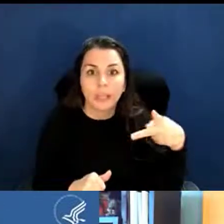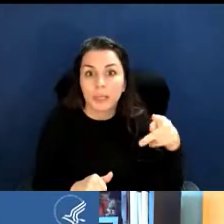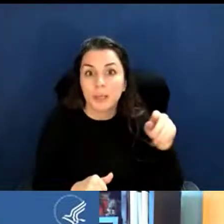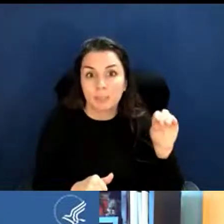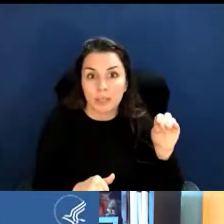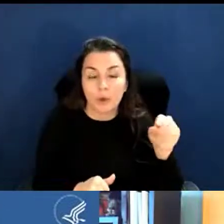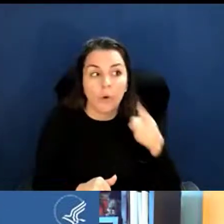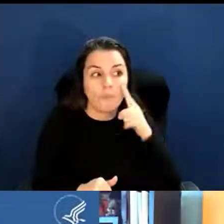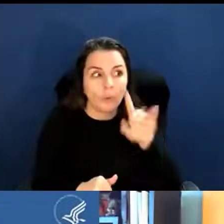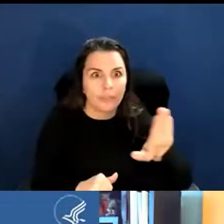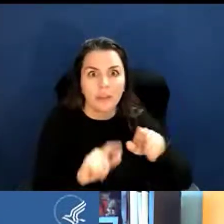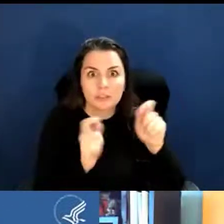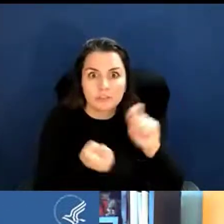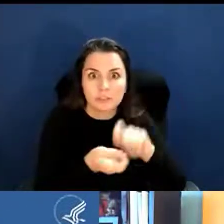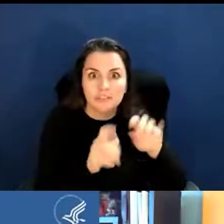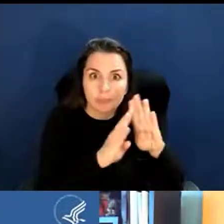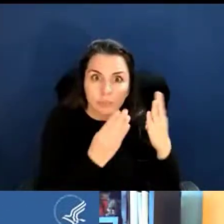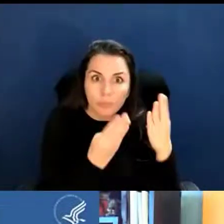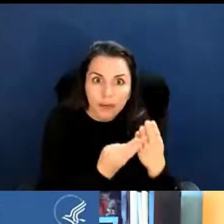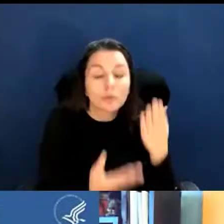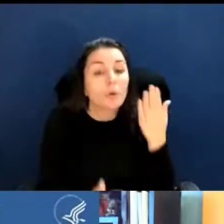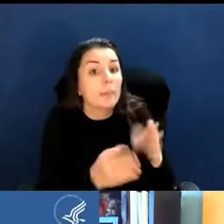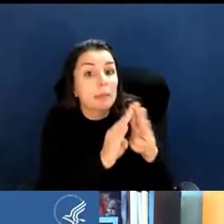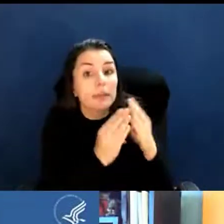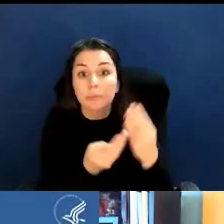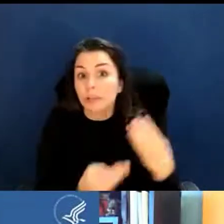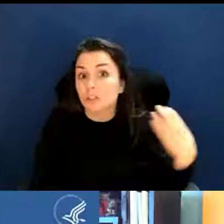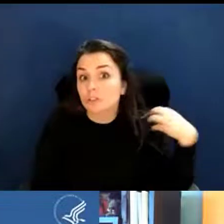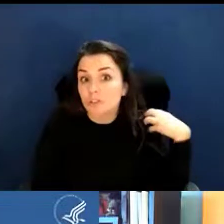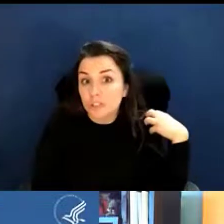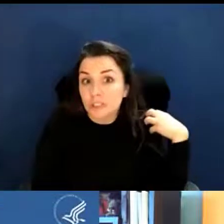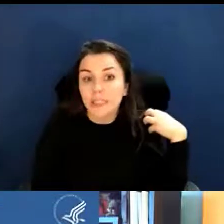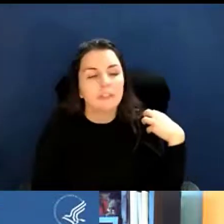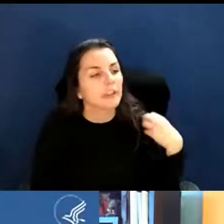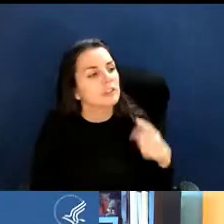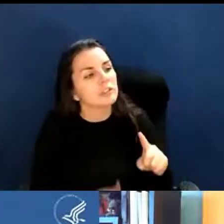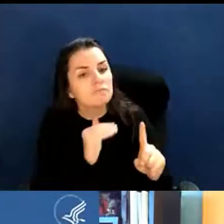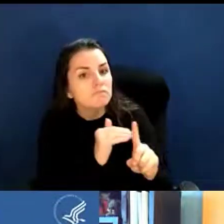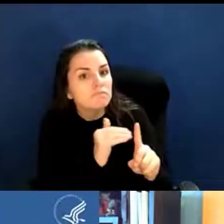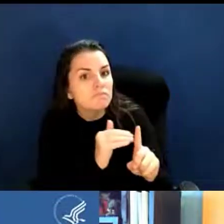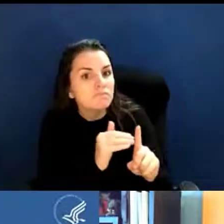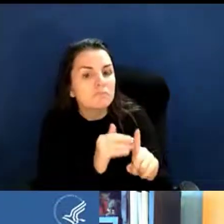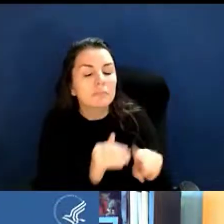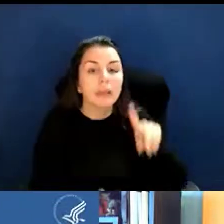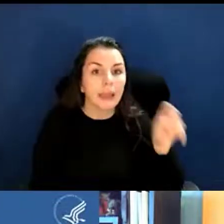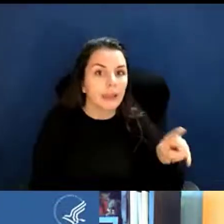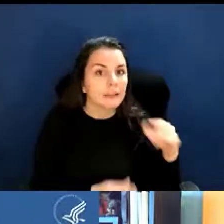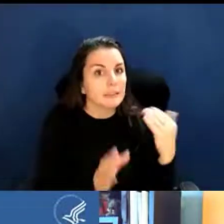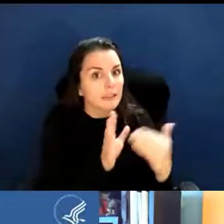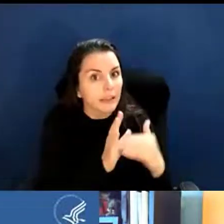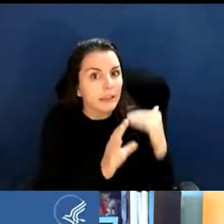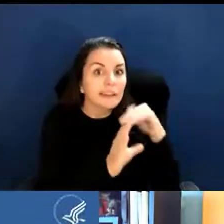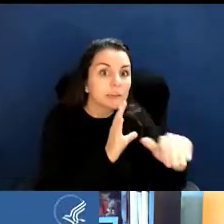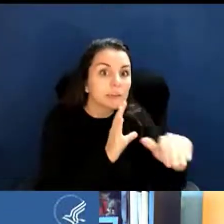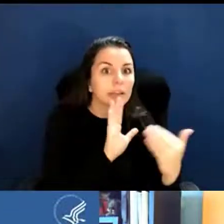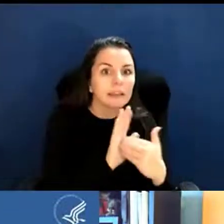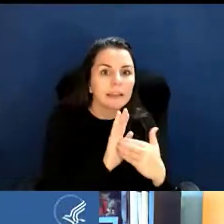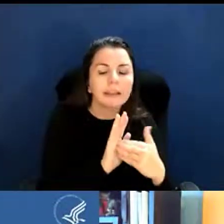or maybe the branch chief for that branch, and just reach out and ask the question again. Sometimes people just miss e-mails,